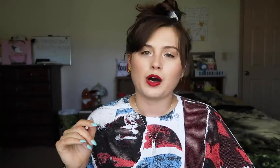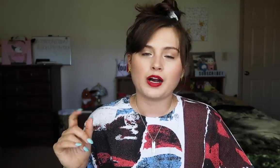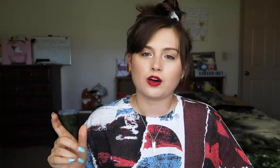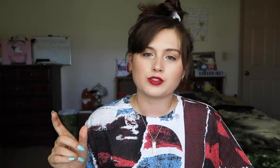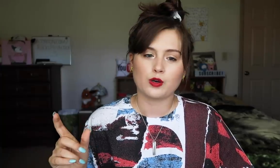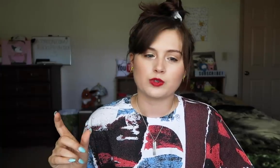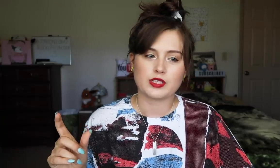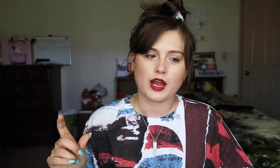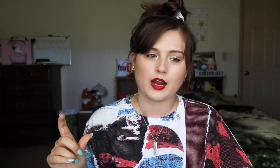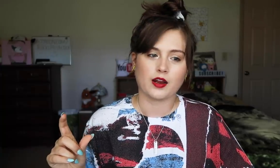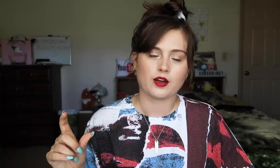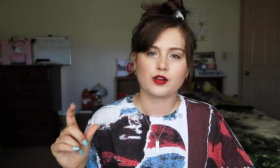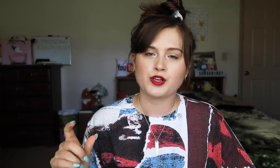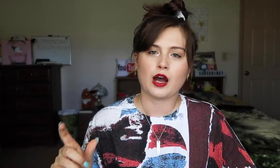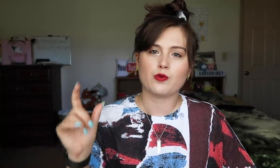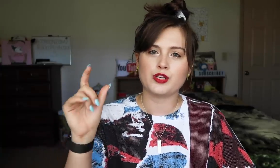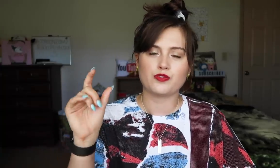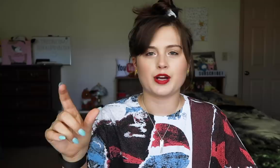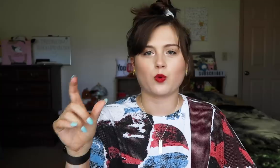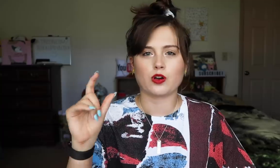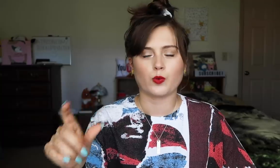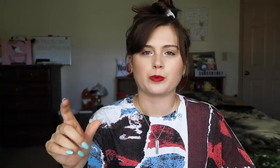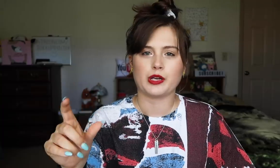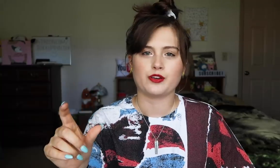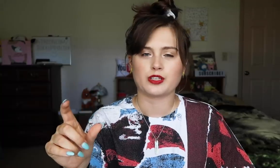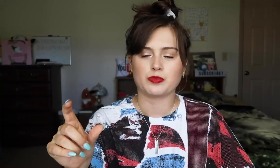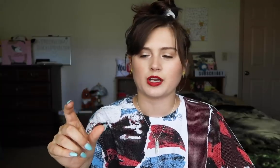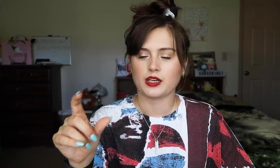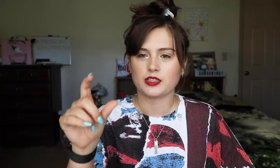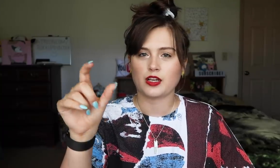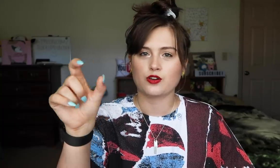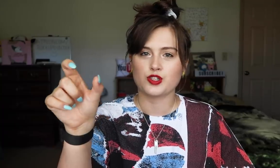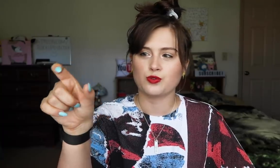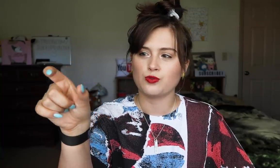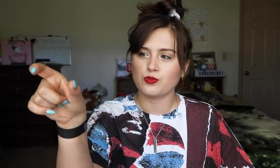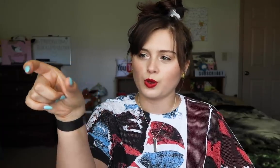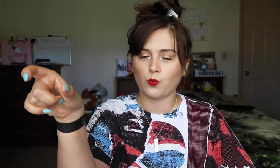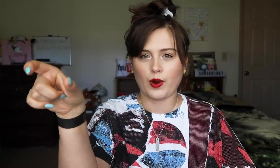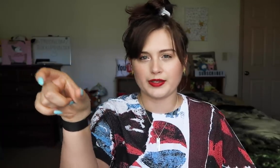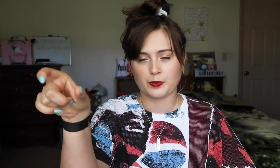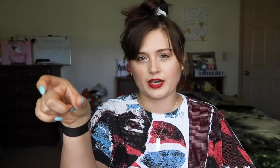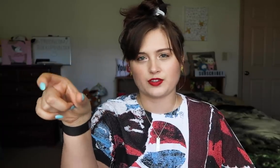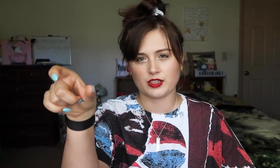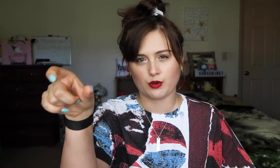But, I also will take... You know how when you find a word on Wikipedia or something and it tells you the way to pronounce it?